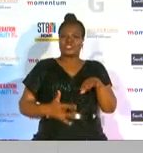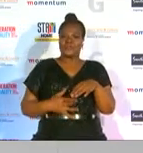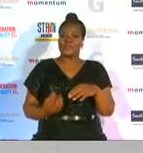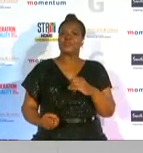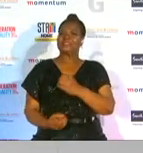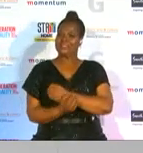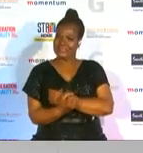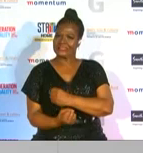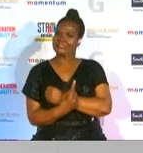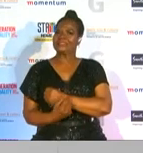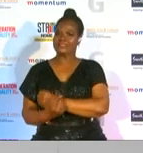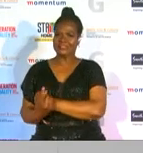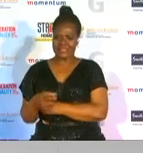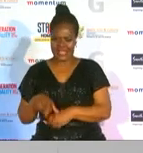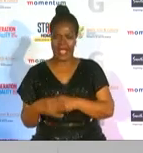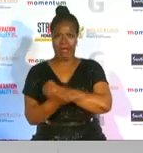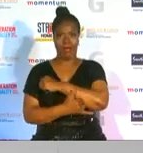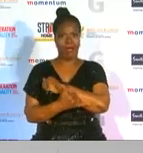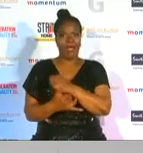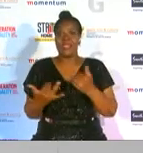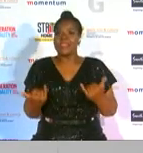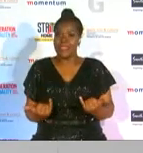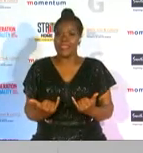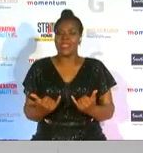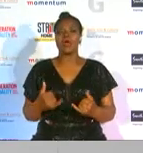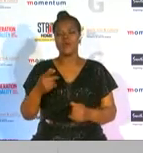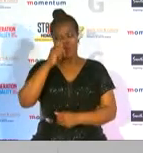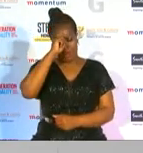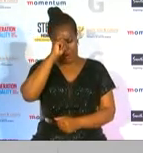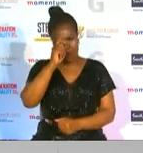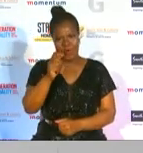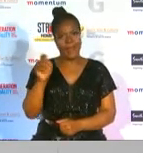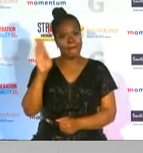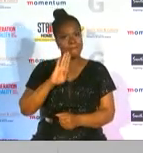now let's take the moment to honor the brand south africa supporter of the year